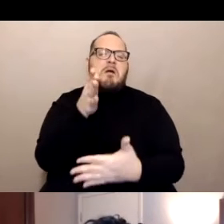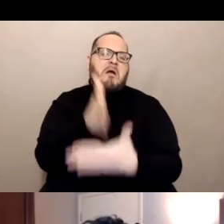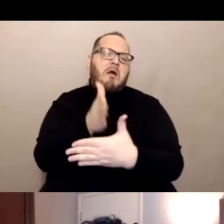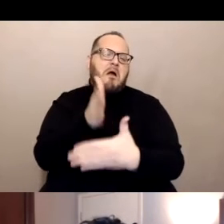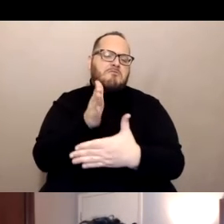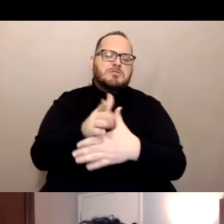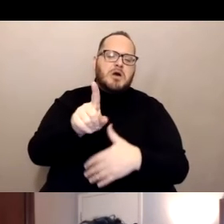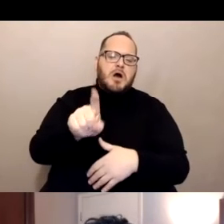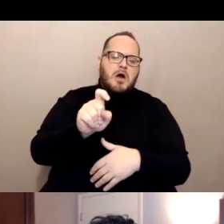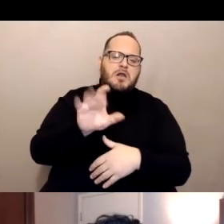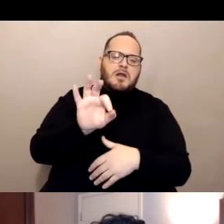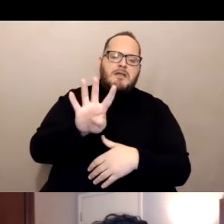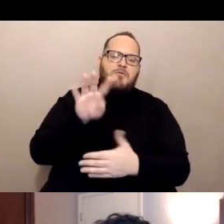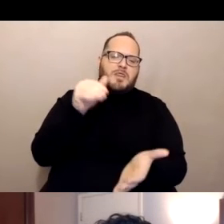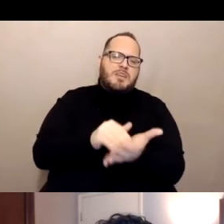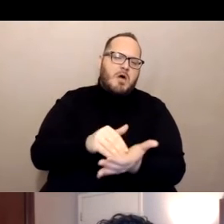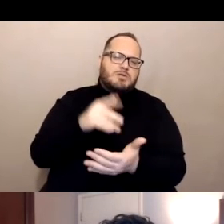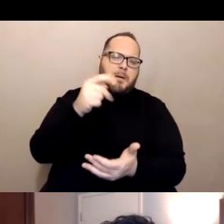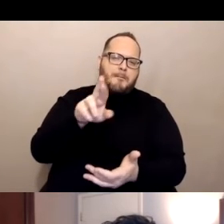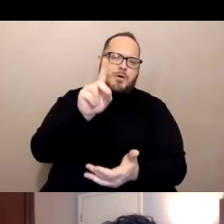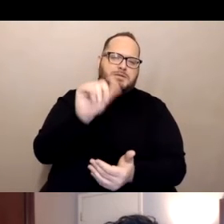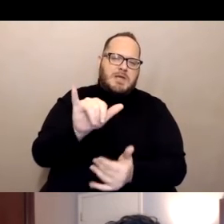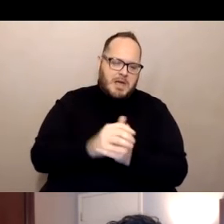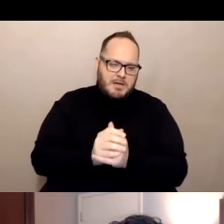And then 2 million, 182,000 and 300 of those